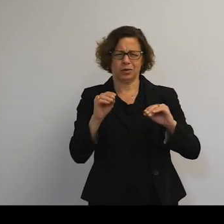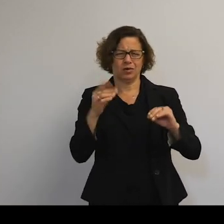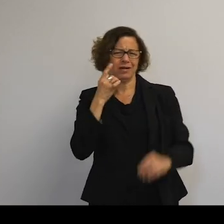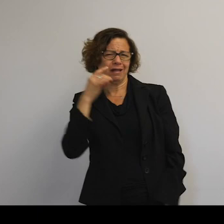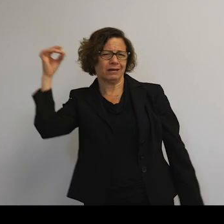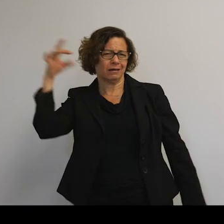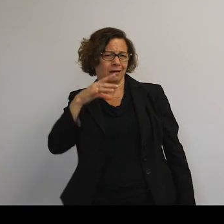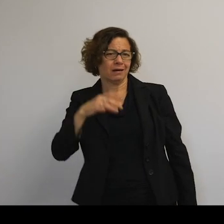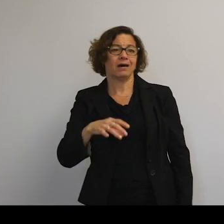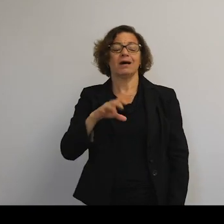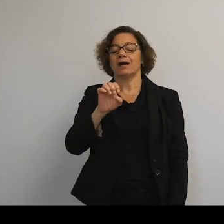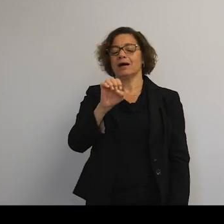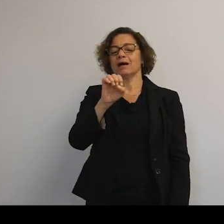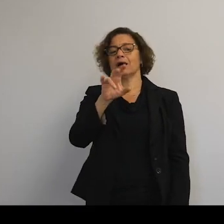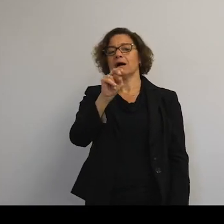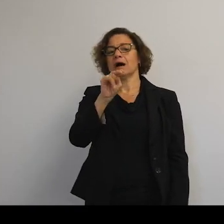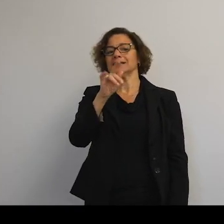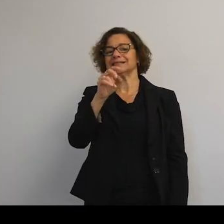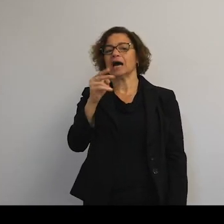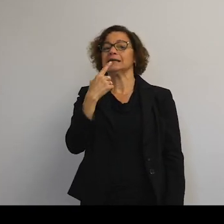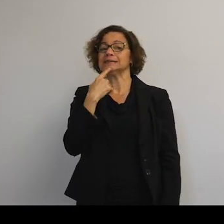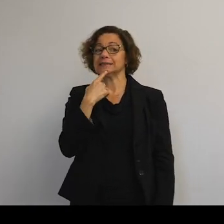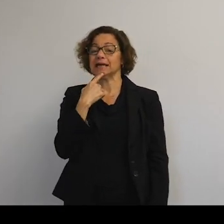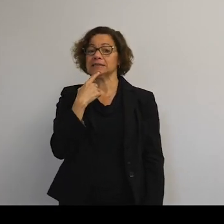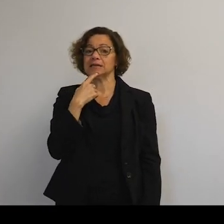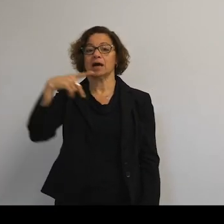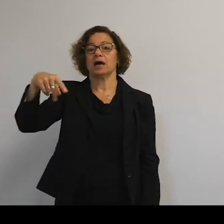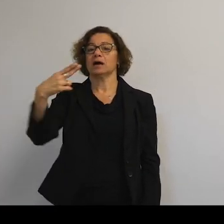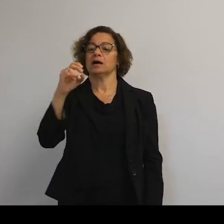So Einstein says that while photons--